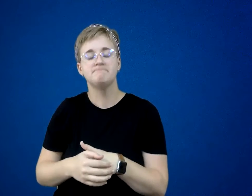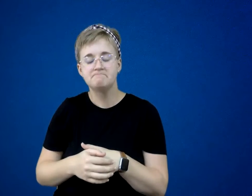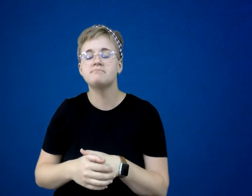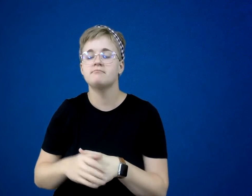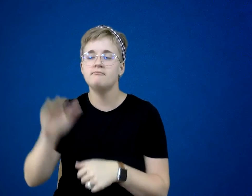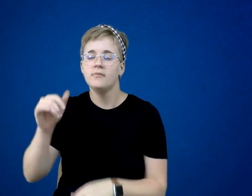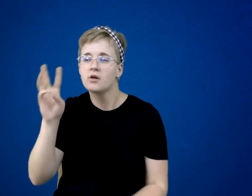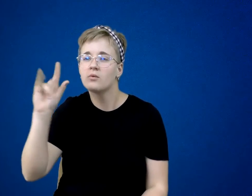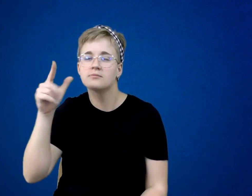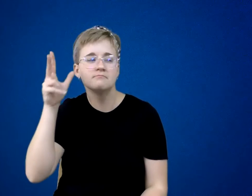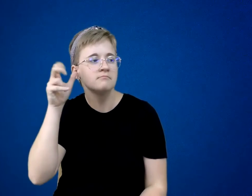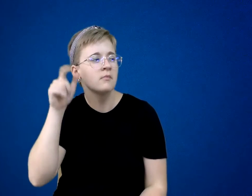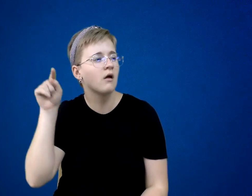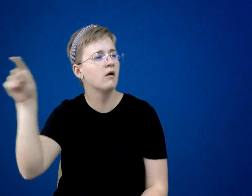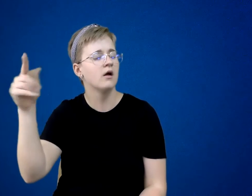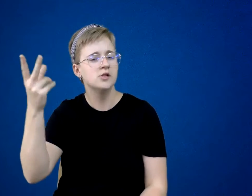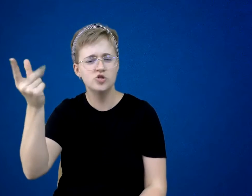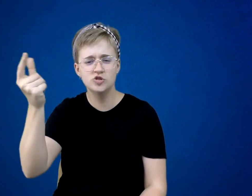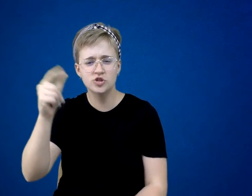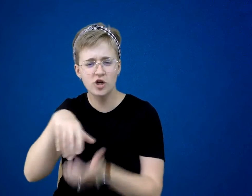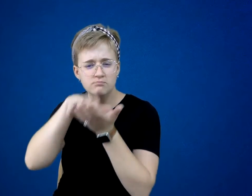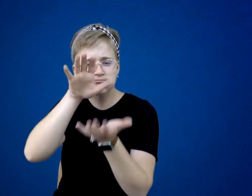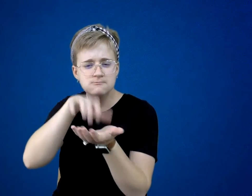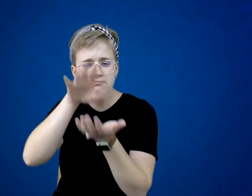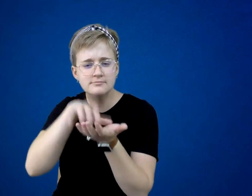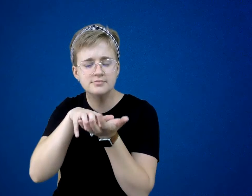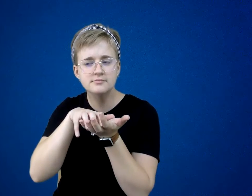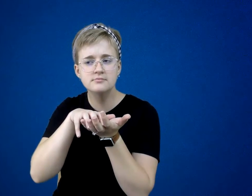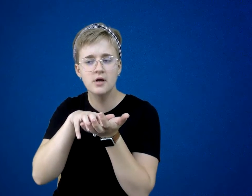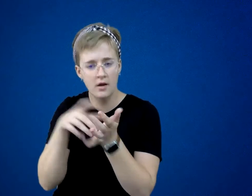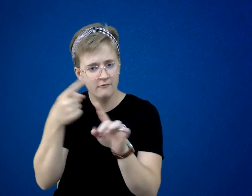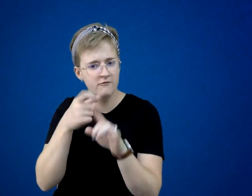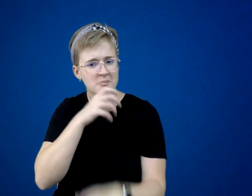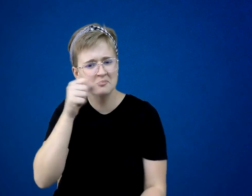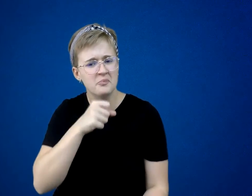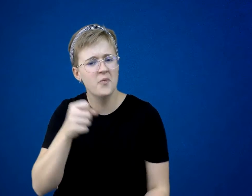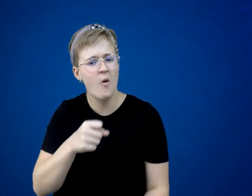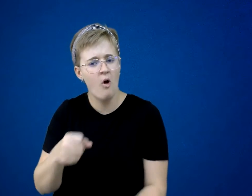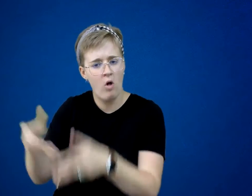The sounds came from the old deserted barn near the schoolhouse.